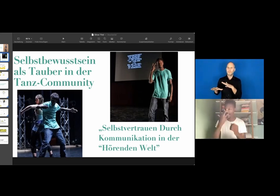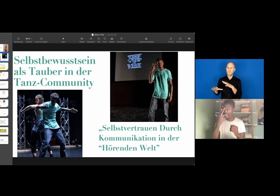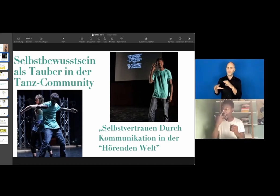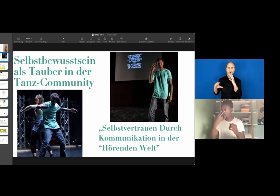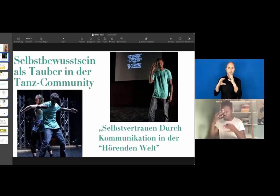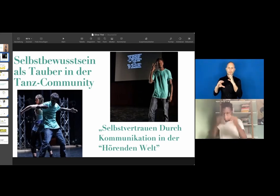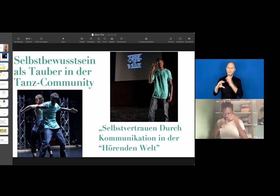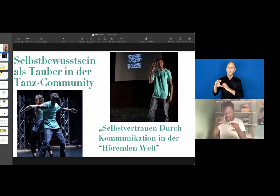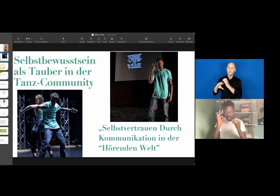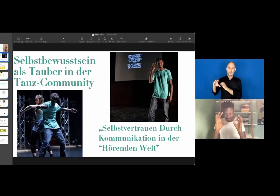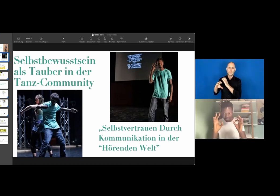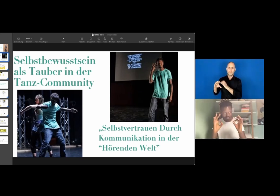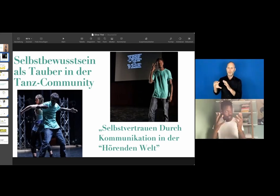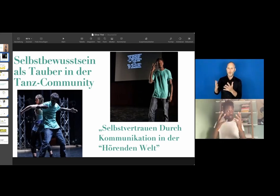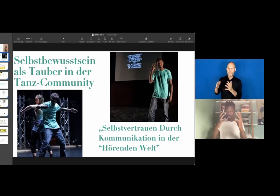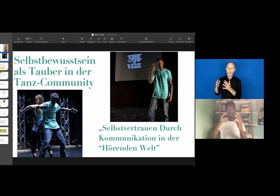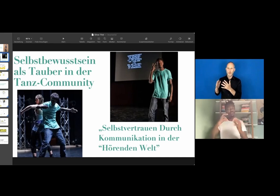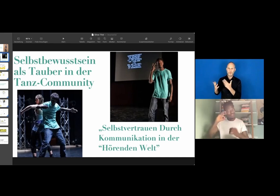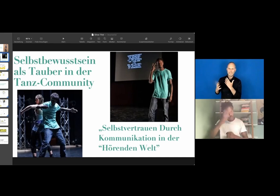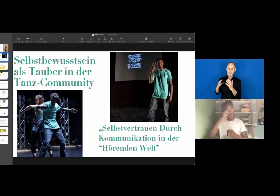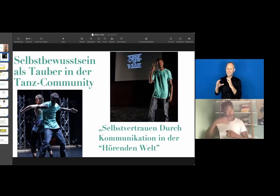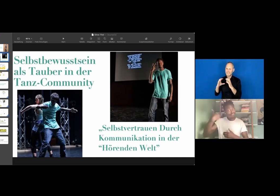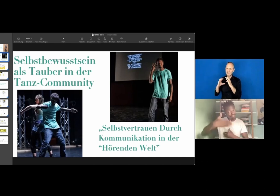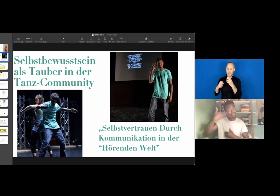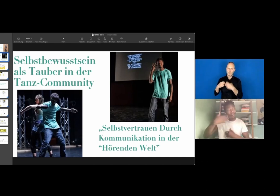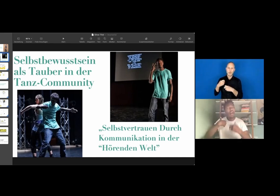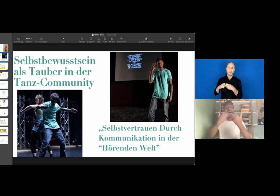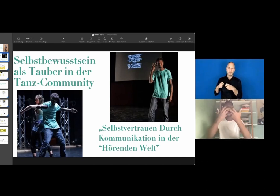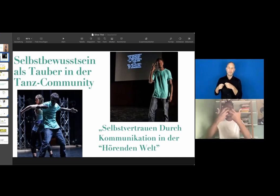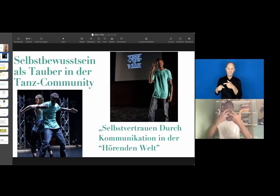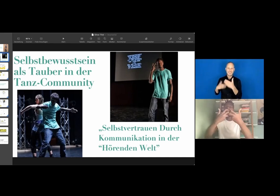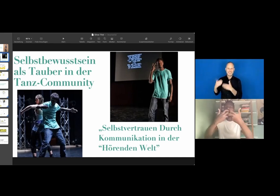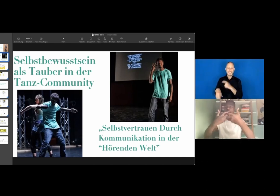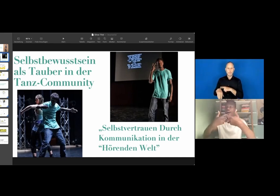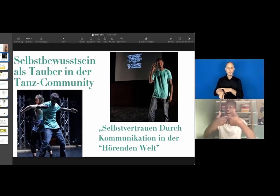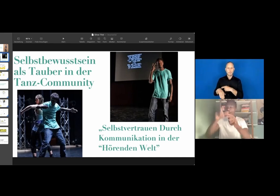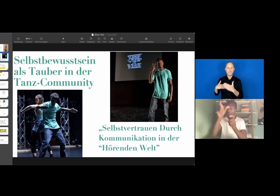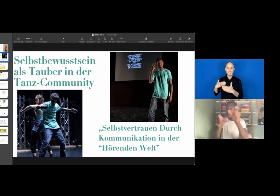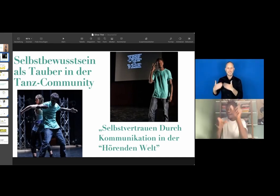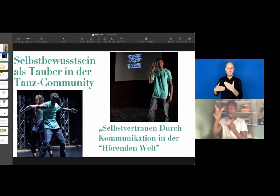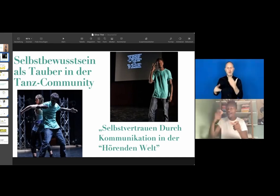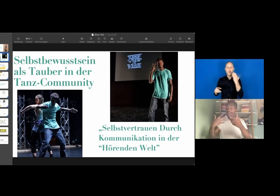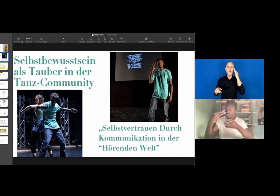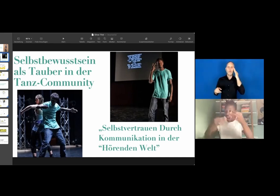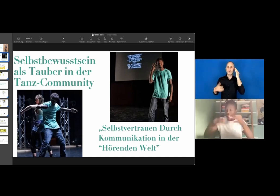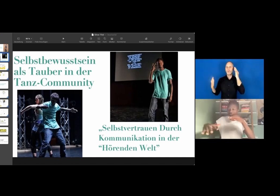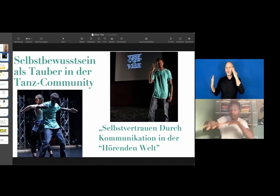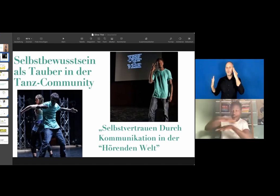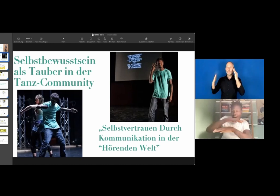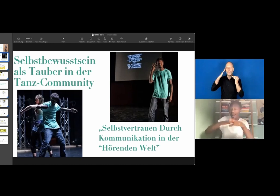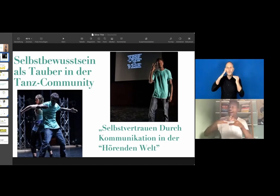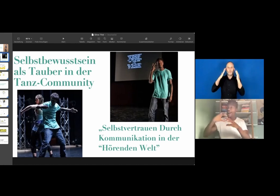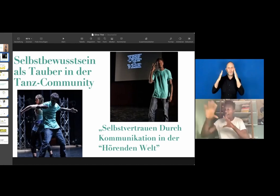And in this soccer club, I was the only Deaf person surrounded by hearing people. However, I enjoyed the game